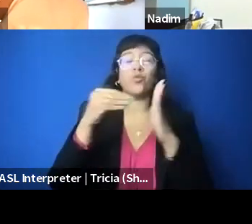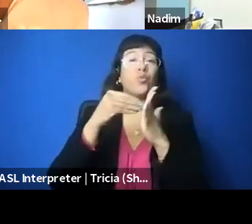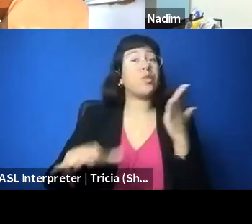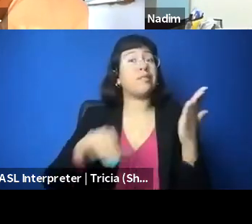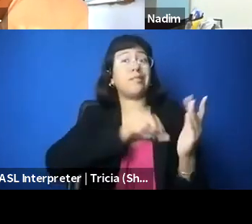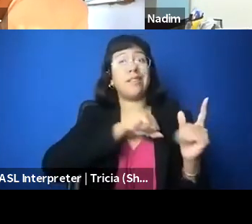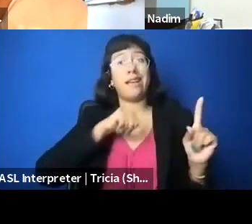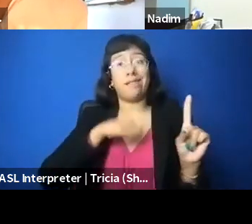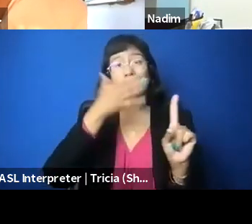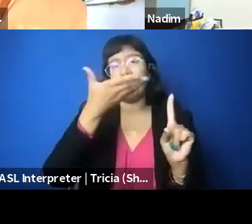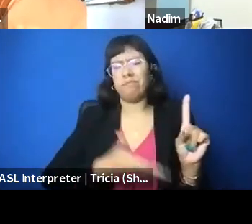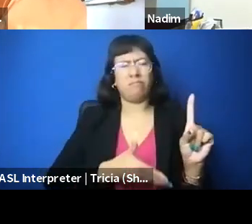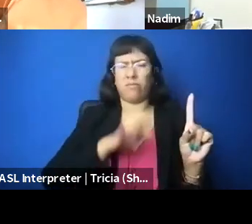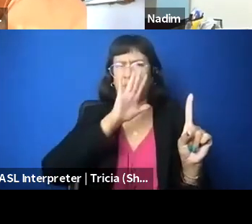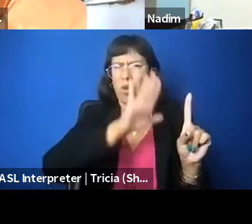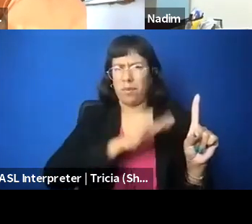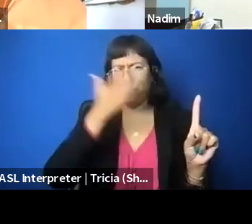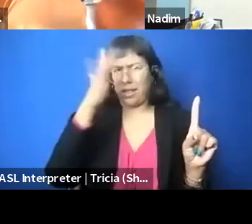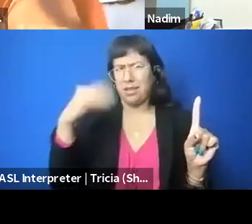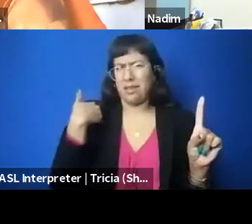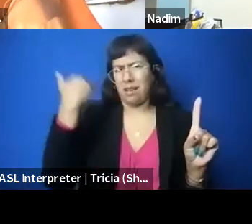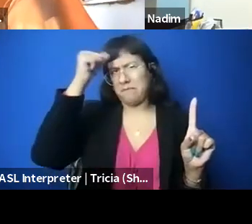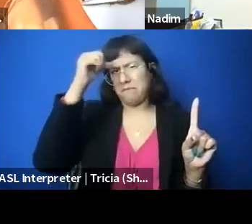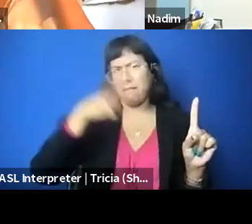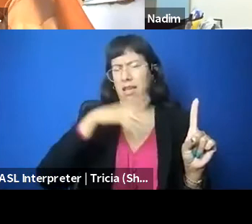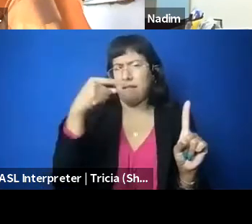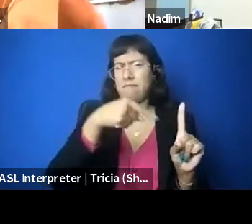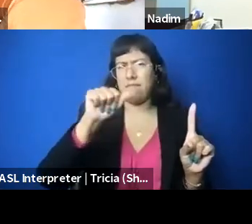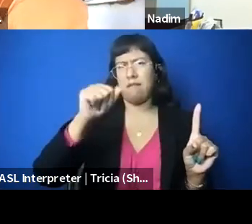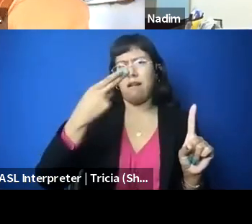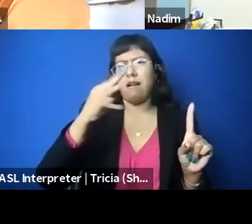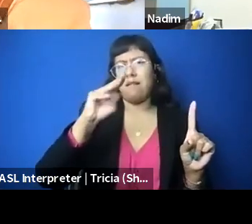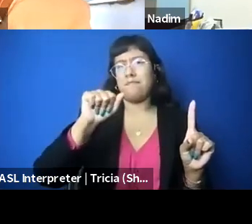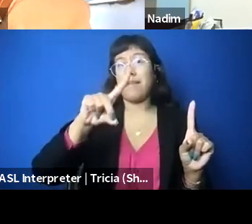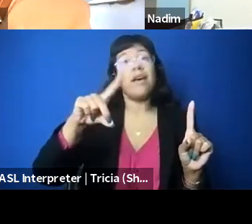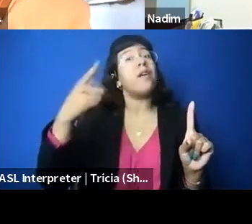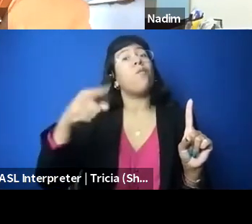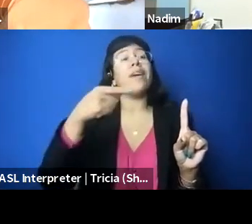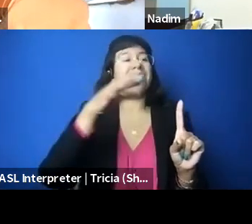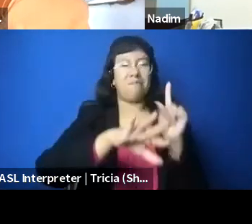brilliant young guy, and when he got elected, anti-Palestinian groups,